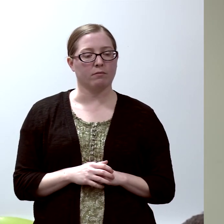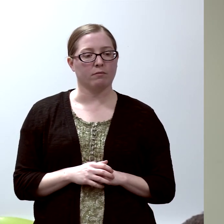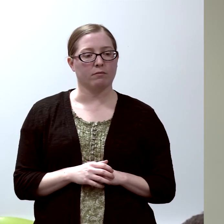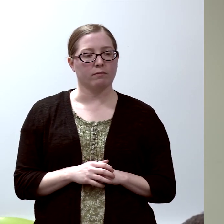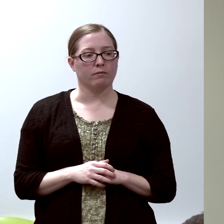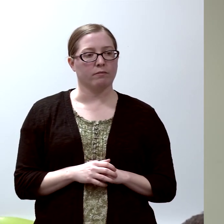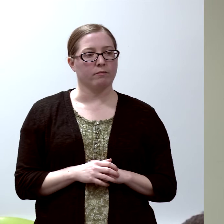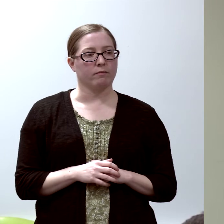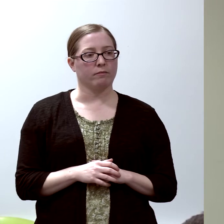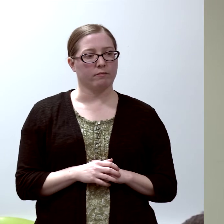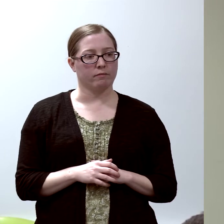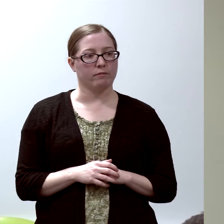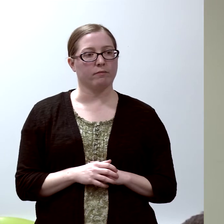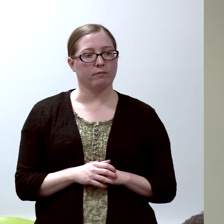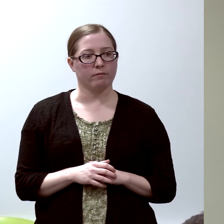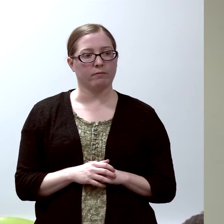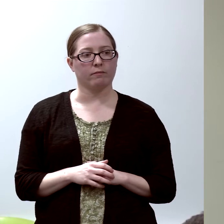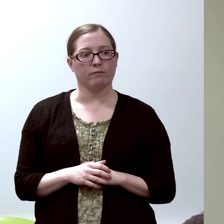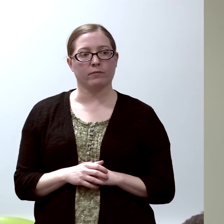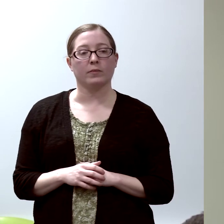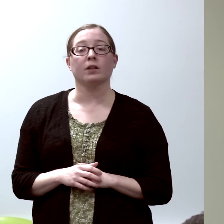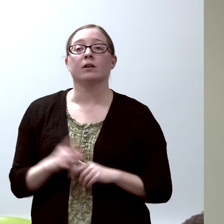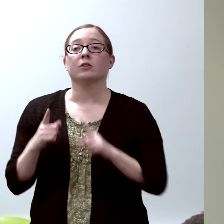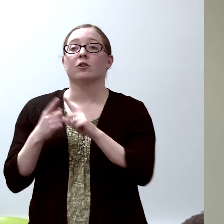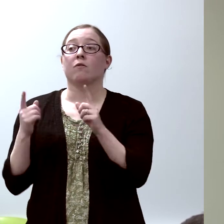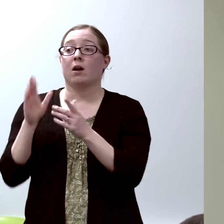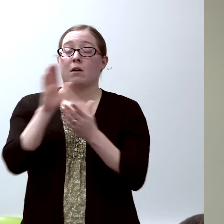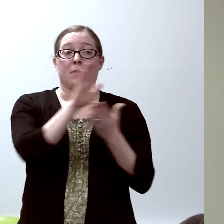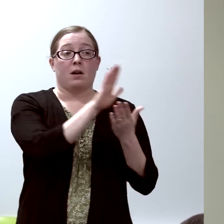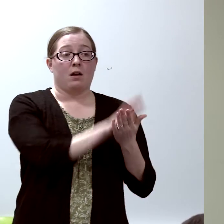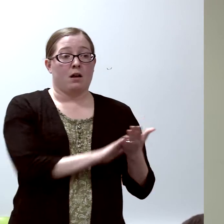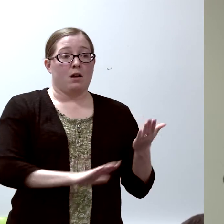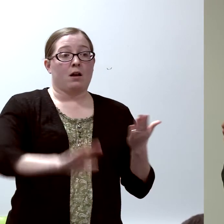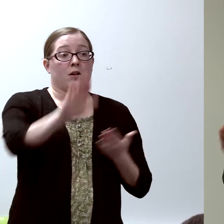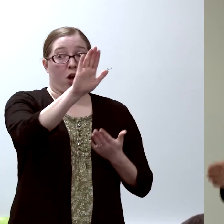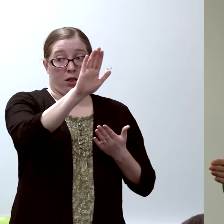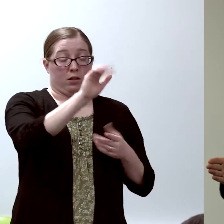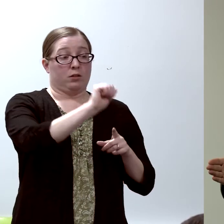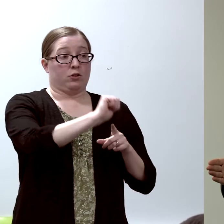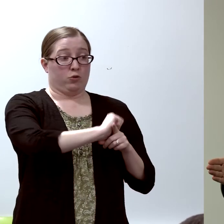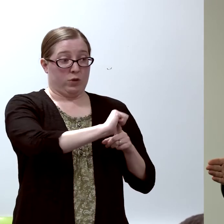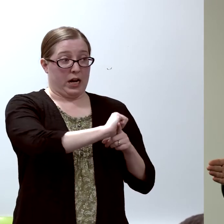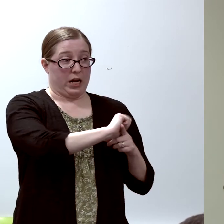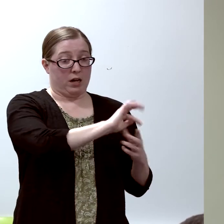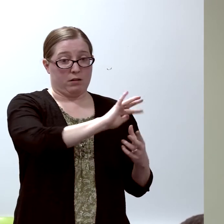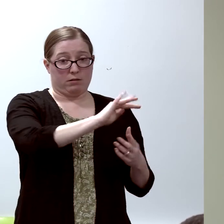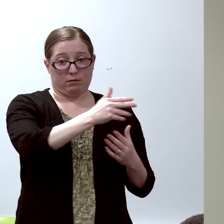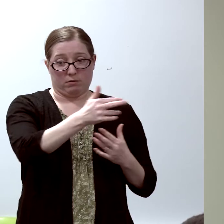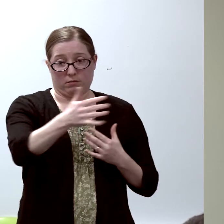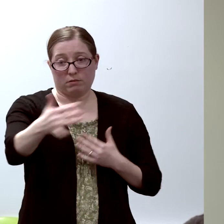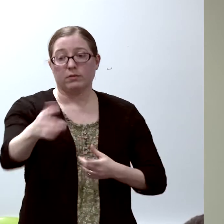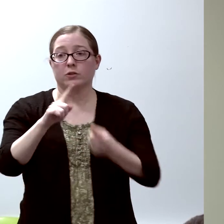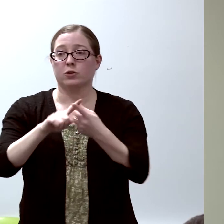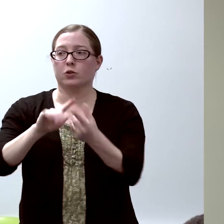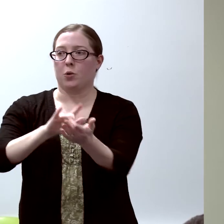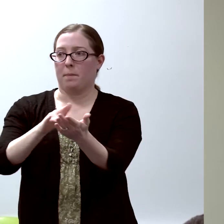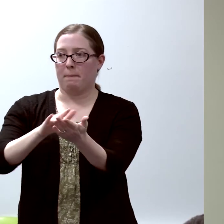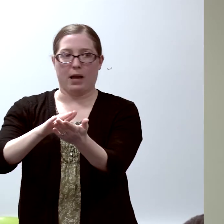Including all the training from college through when I finished my medical training,